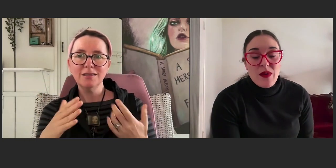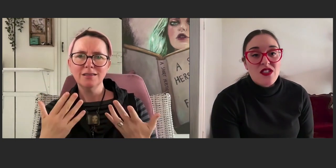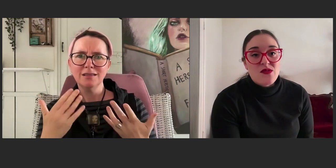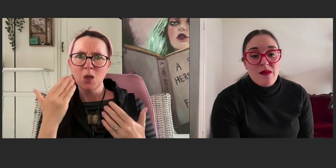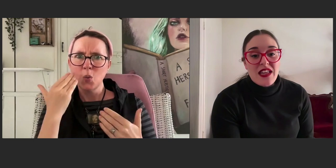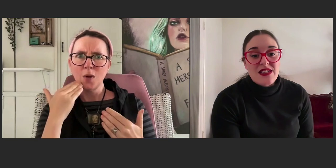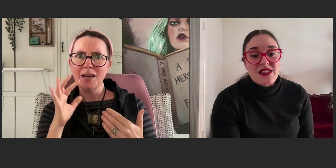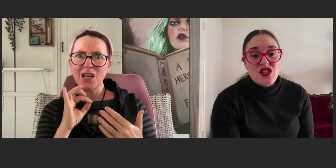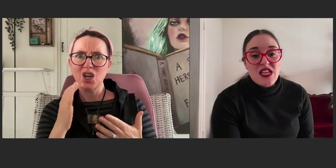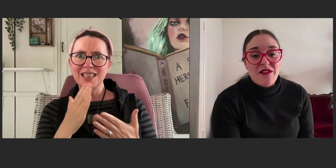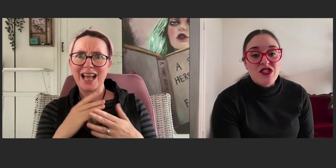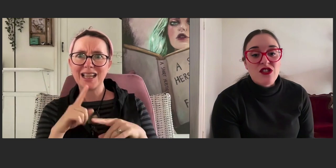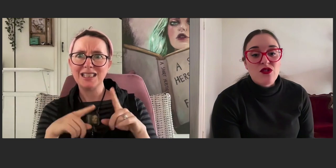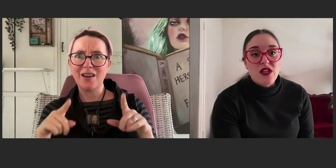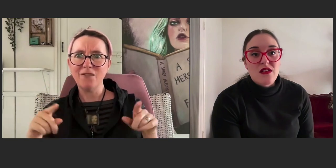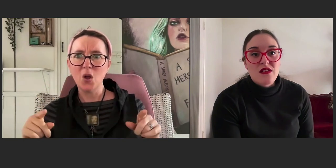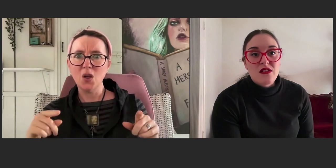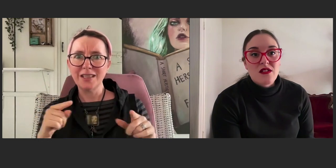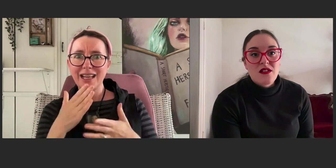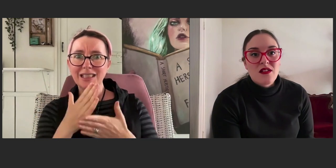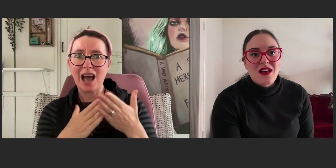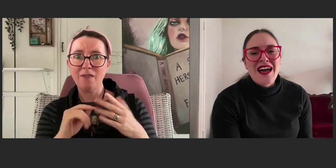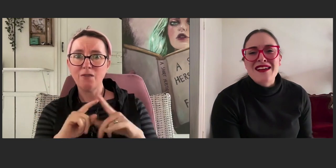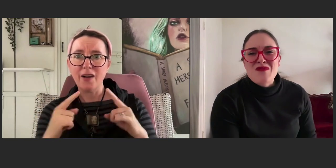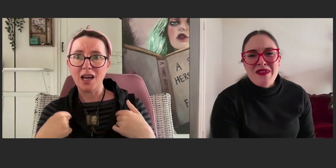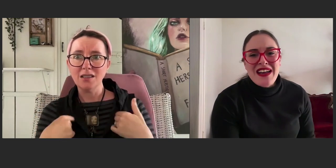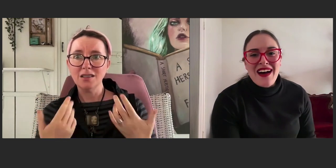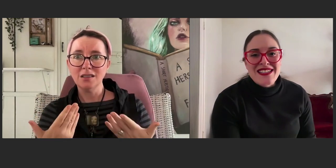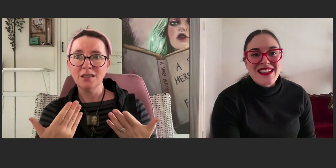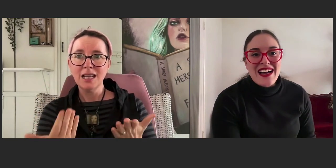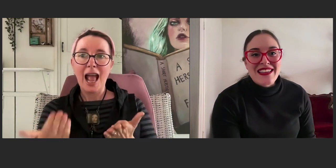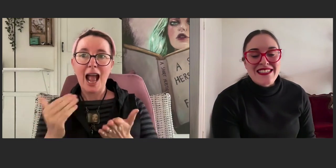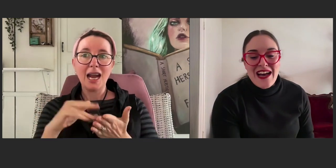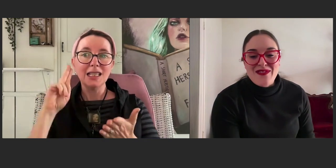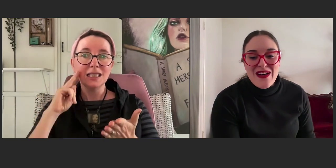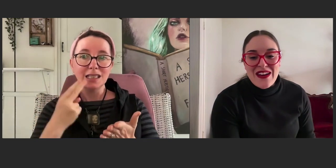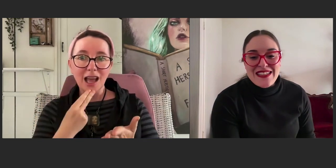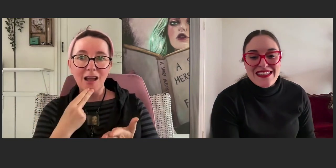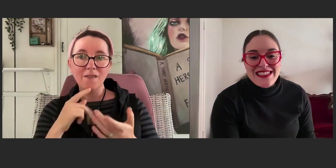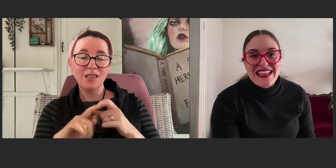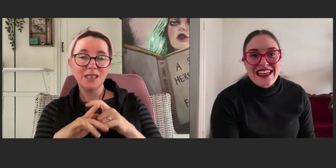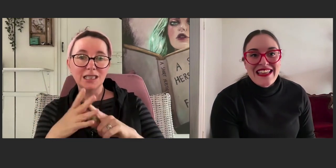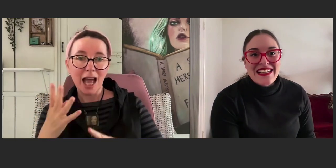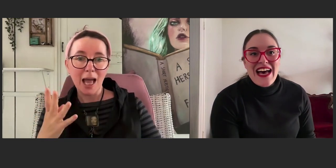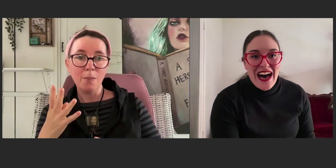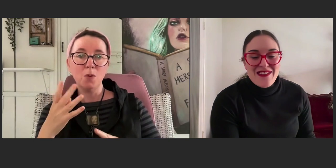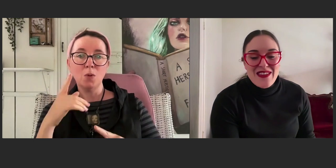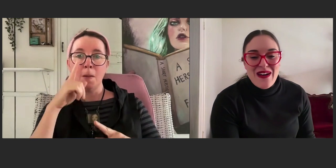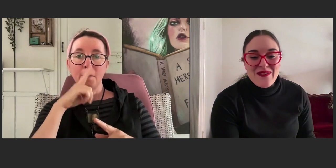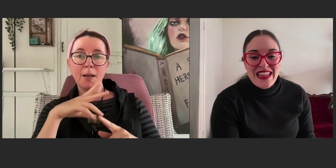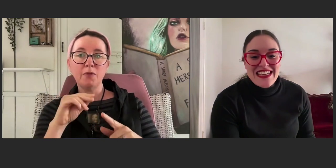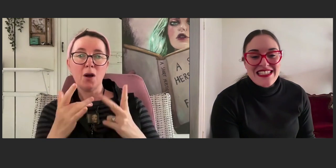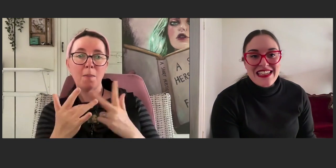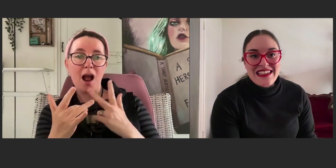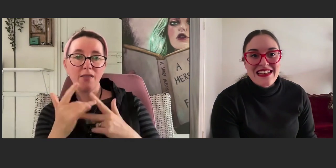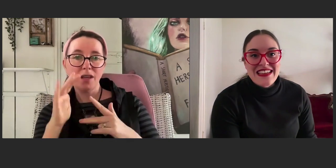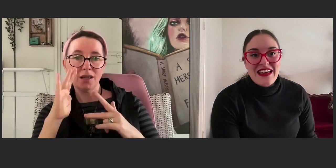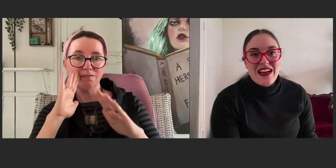because we make the decision to have children. Women aren't exactly diverse. That's half of the population.